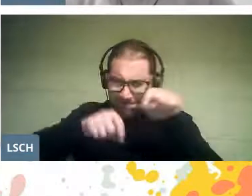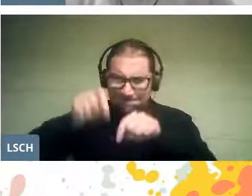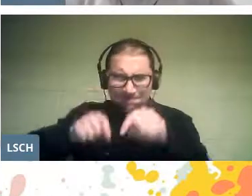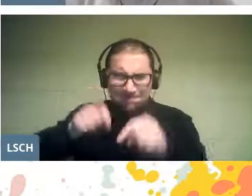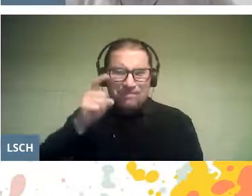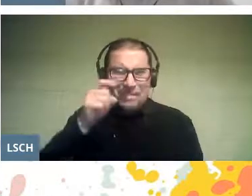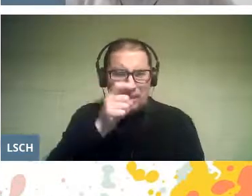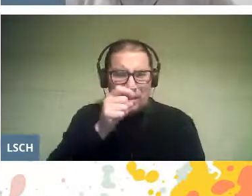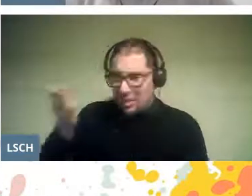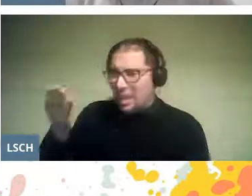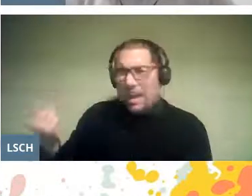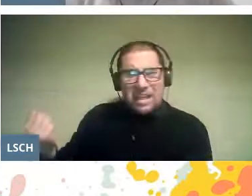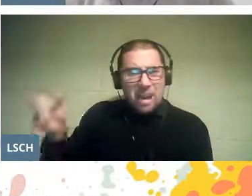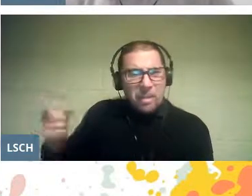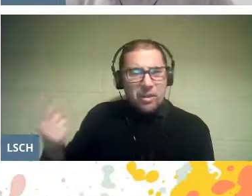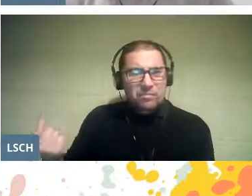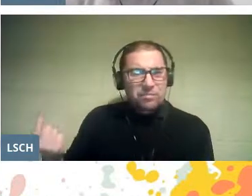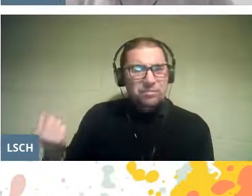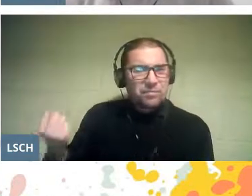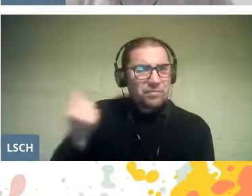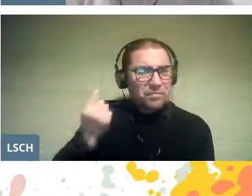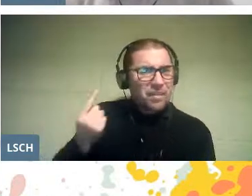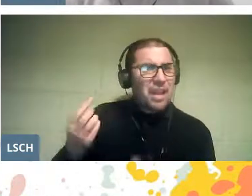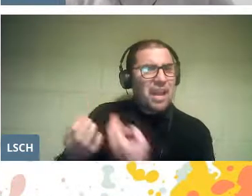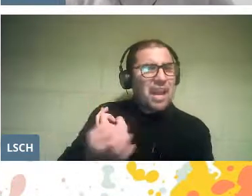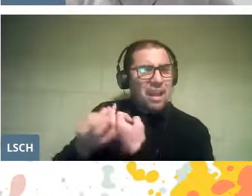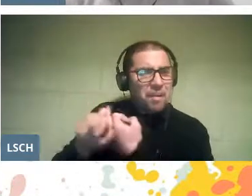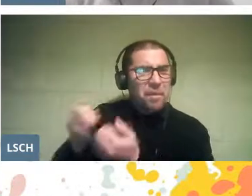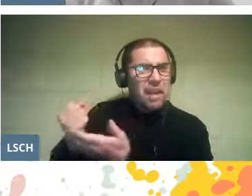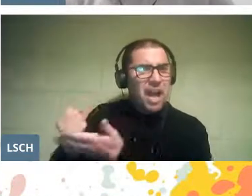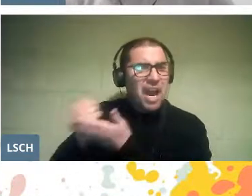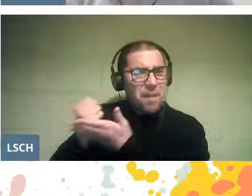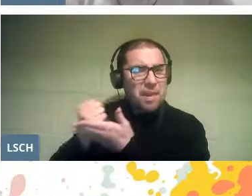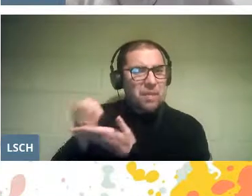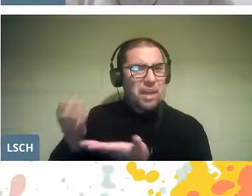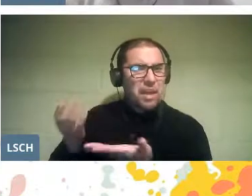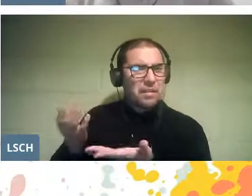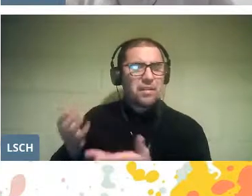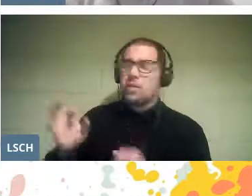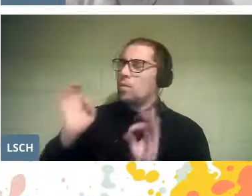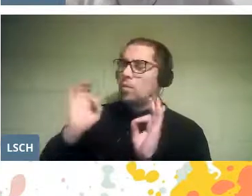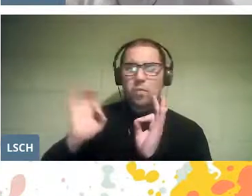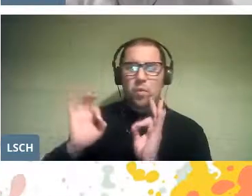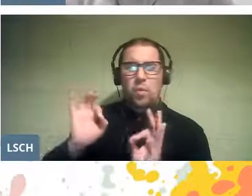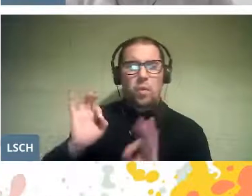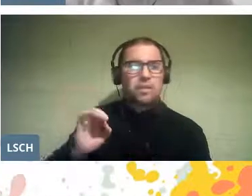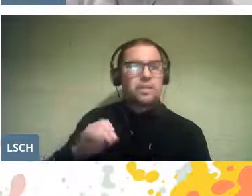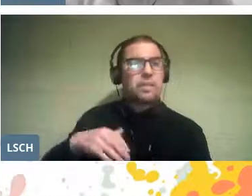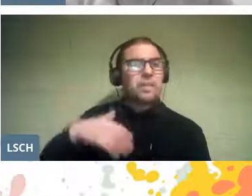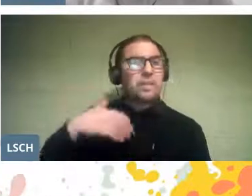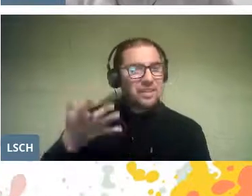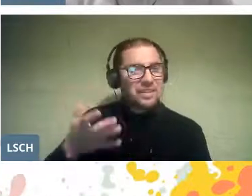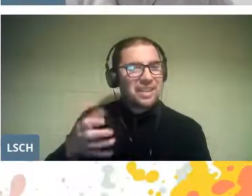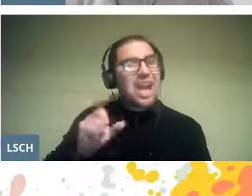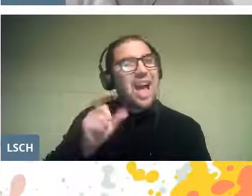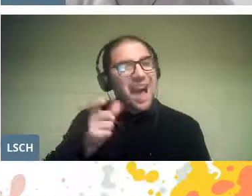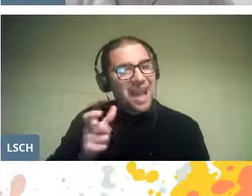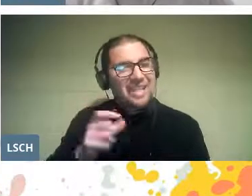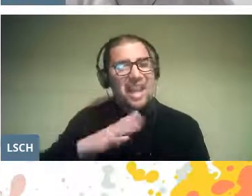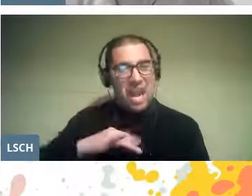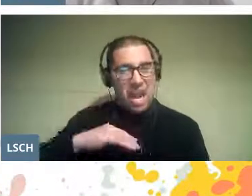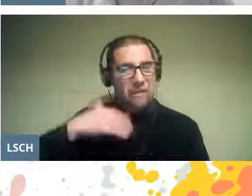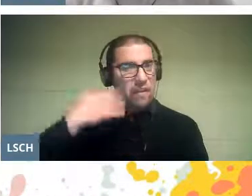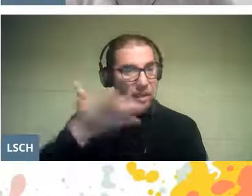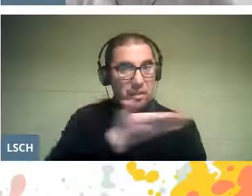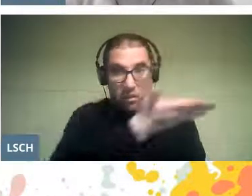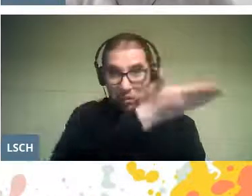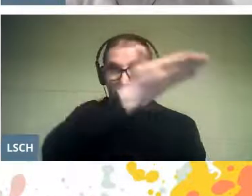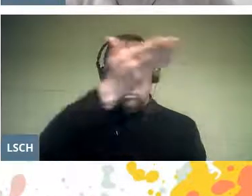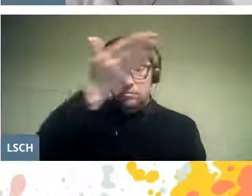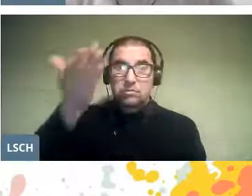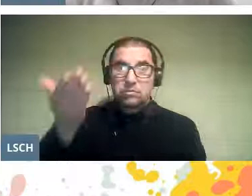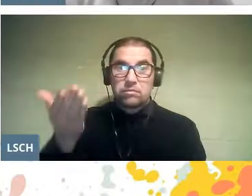the talent of Daniela is invaluable, so I warmly congratulate Daniela